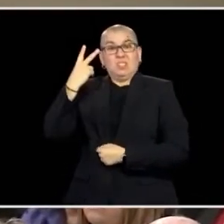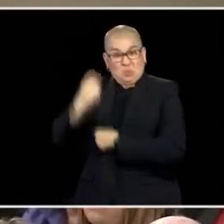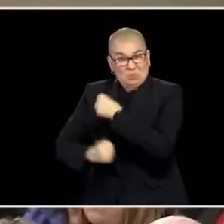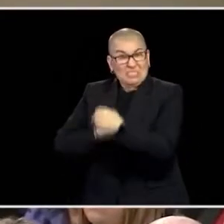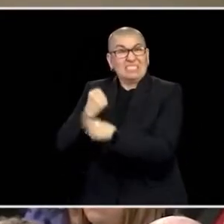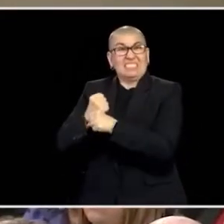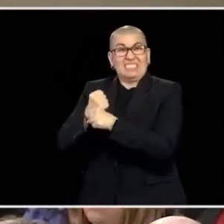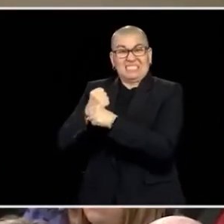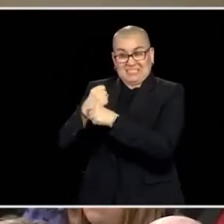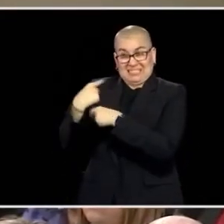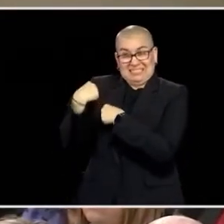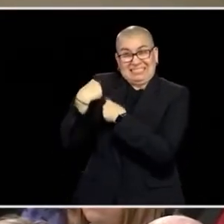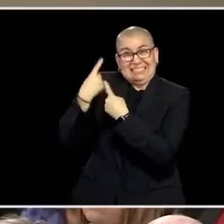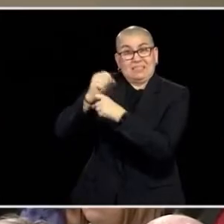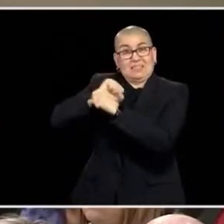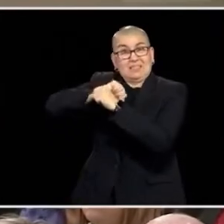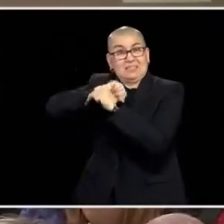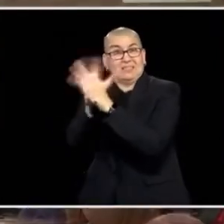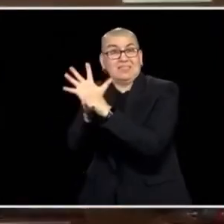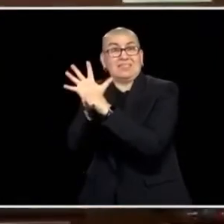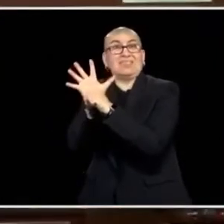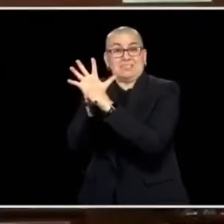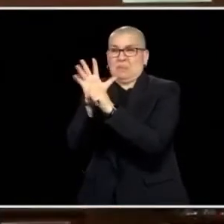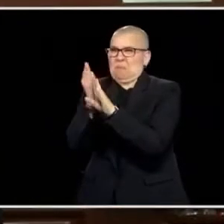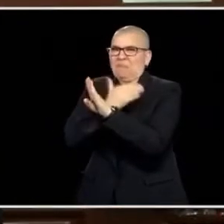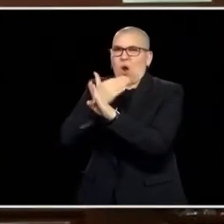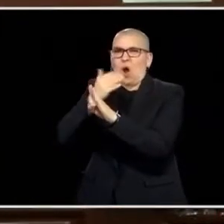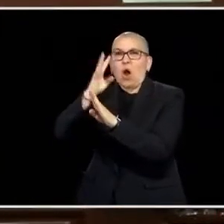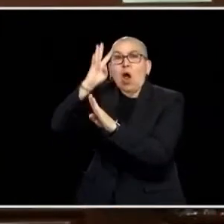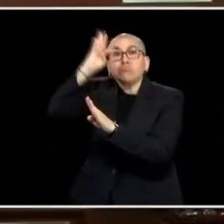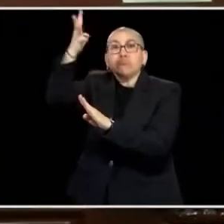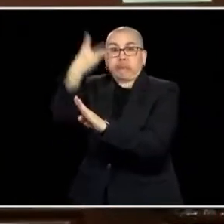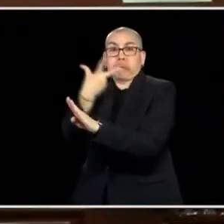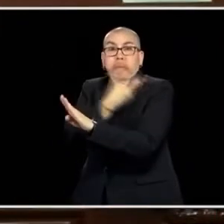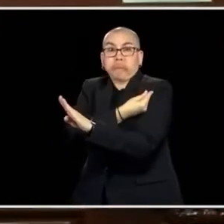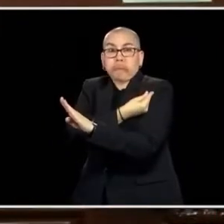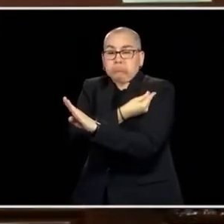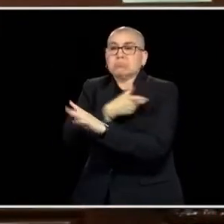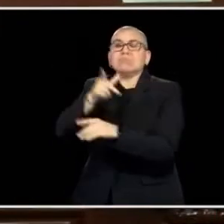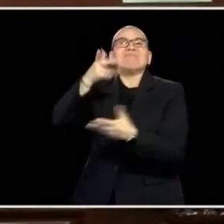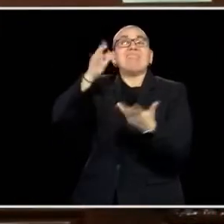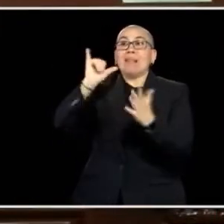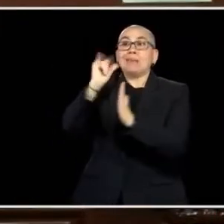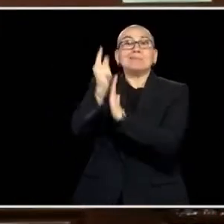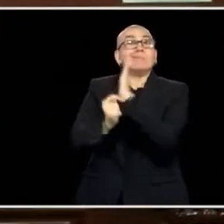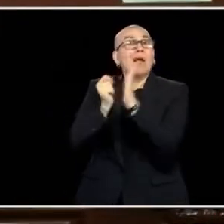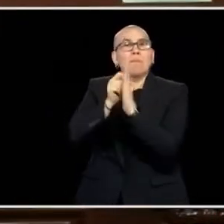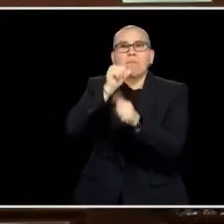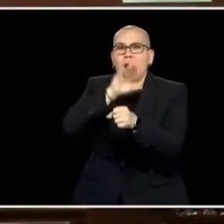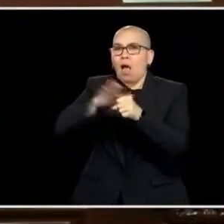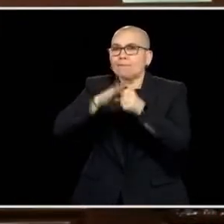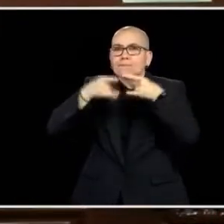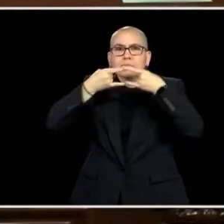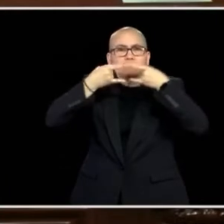NOT ONLY WHERE NOVAK SCENES BUT WITHOUT ADEQUATE PERSONAL PROTECTIVE EQUIPMENT. THEY WENT TO ORK EVERY SINGLE